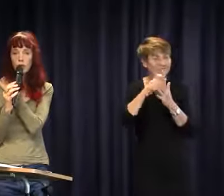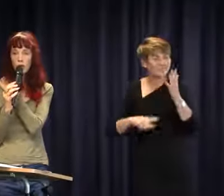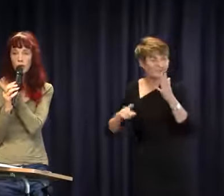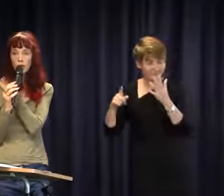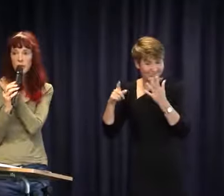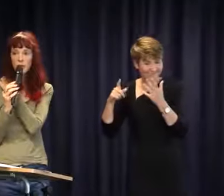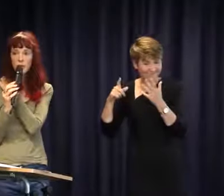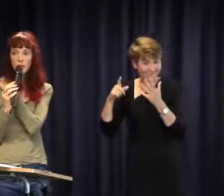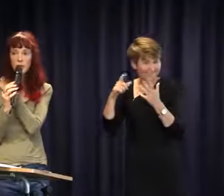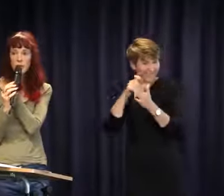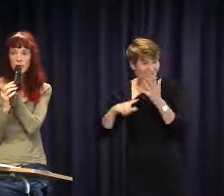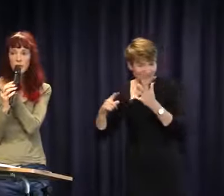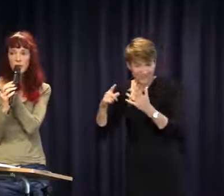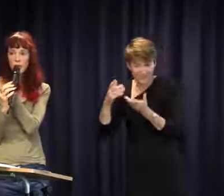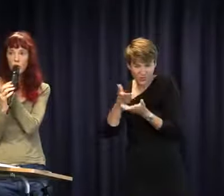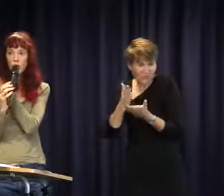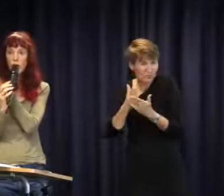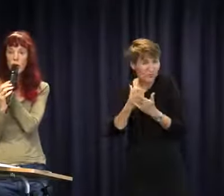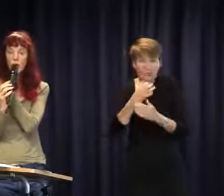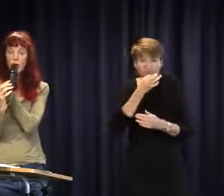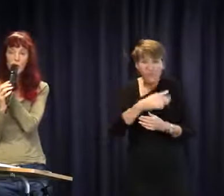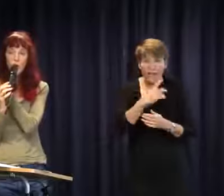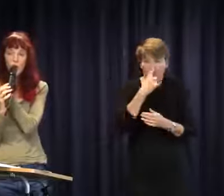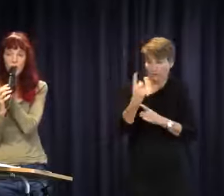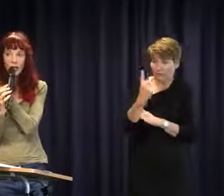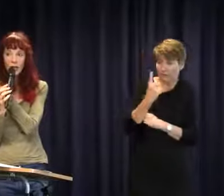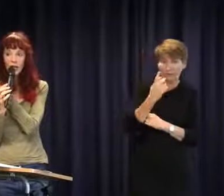a complaint about what is happening to their deaf child at school and I don't know why.